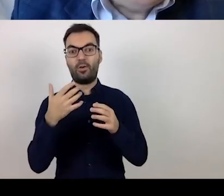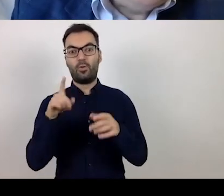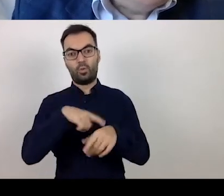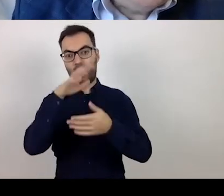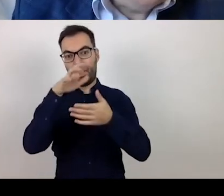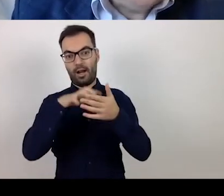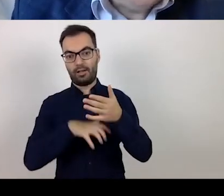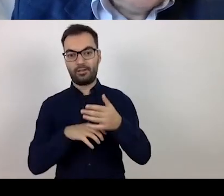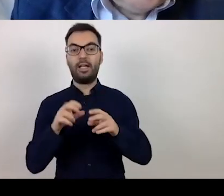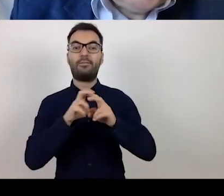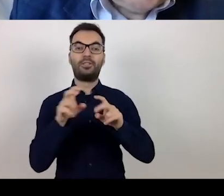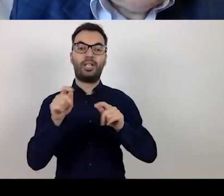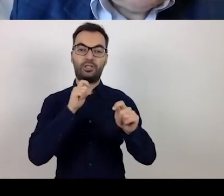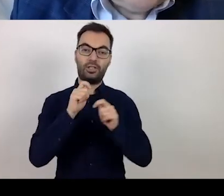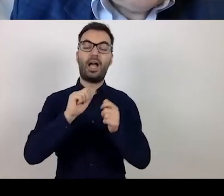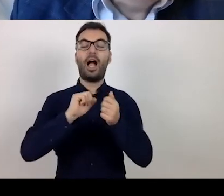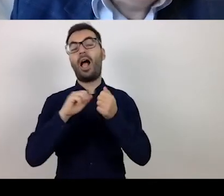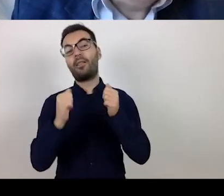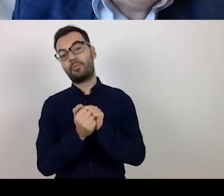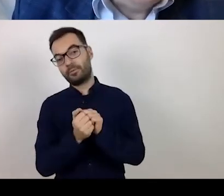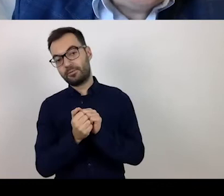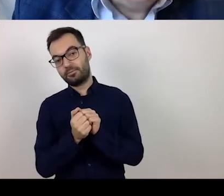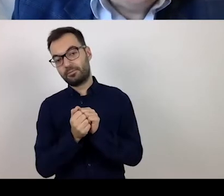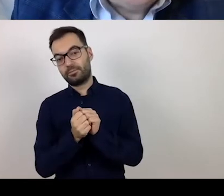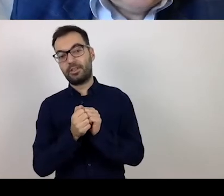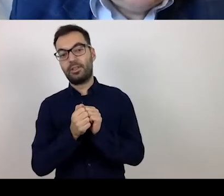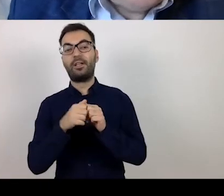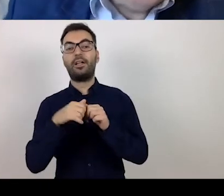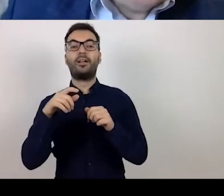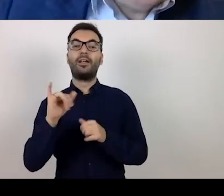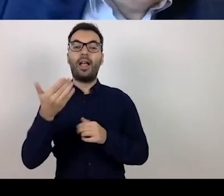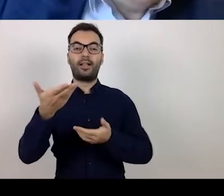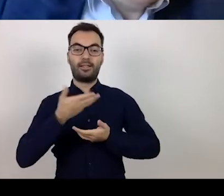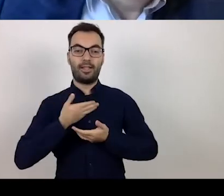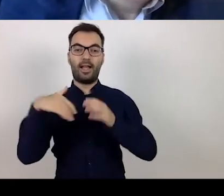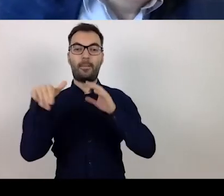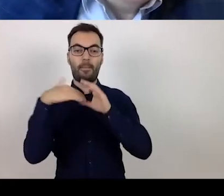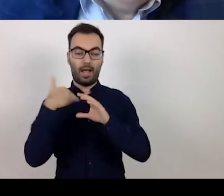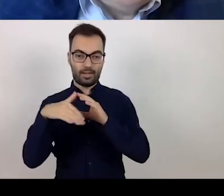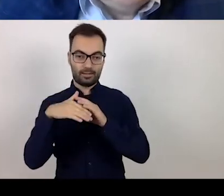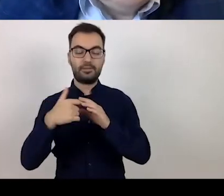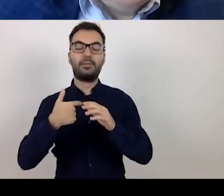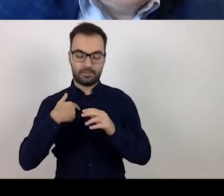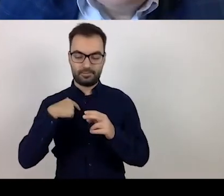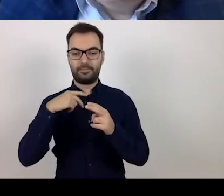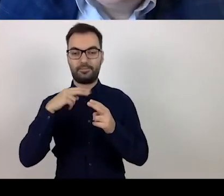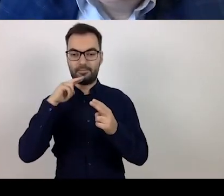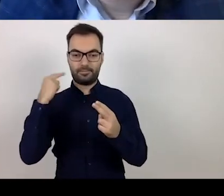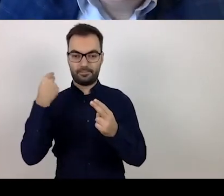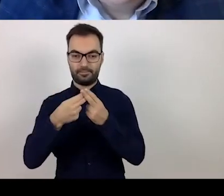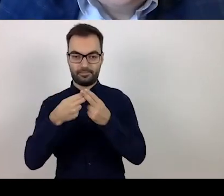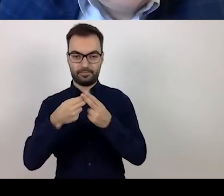use the chat or the contact details that you will see